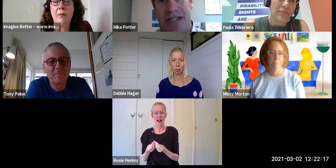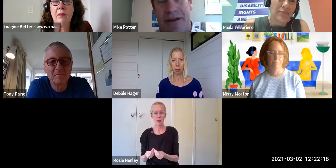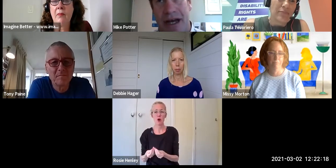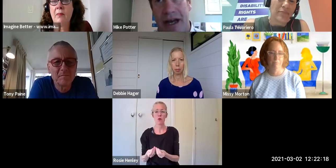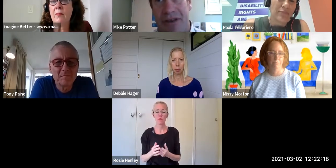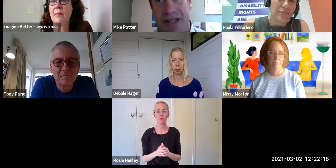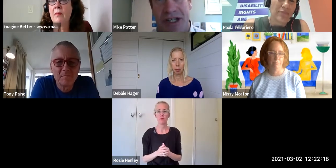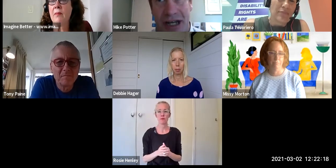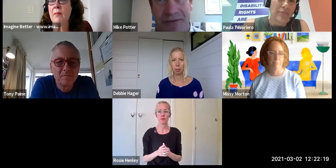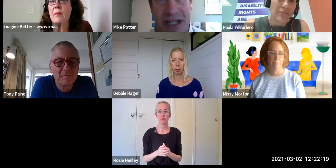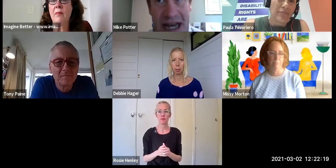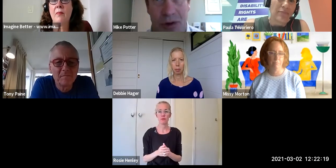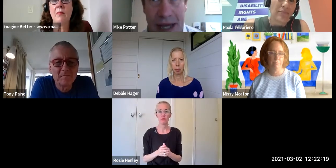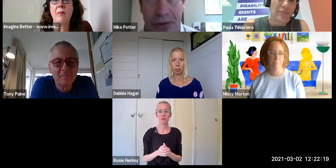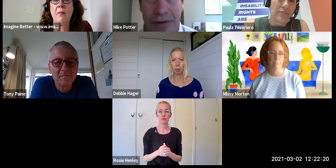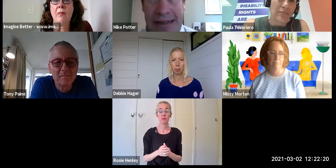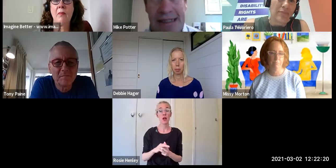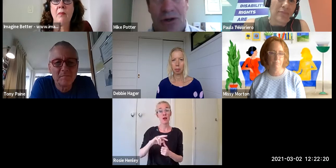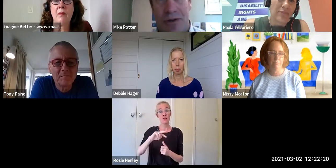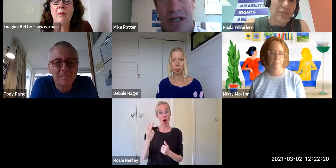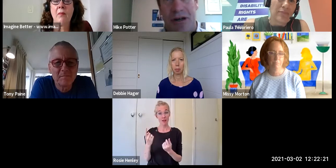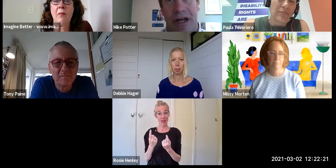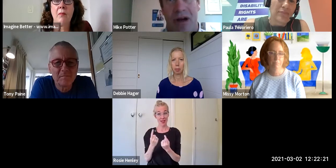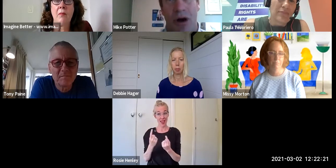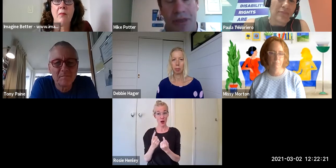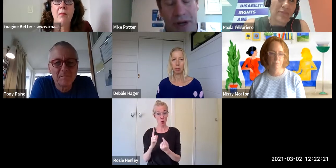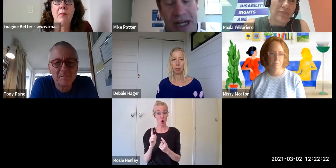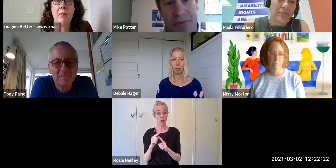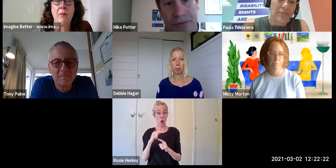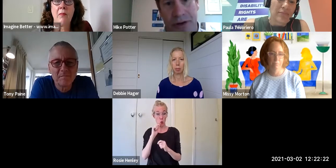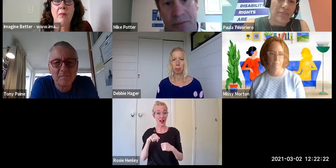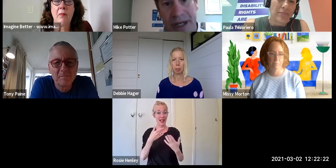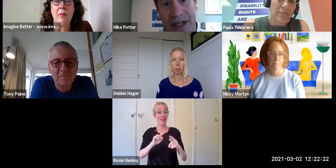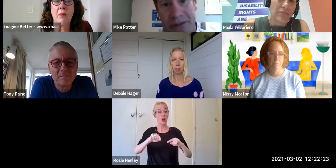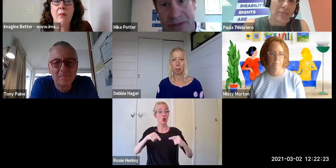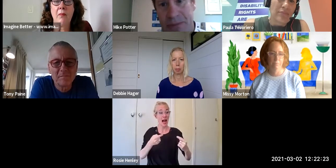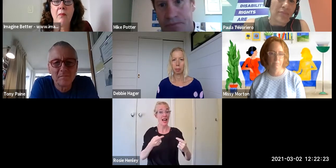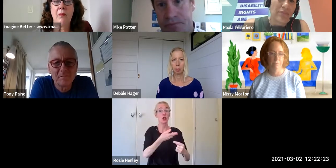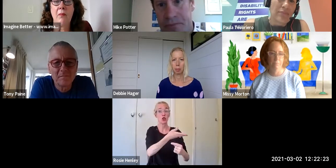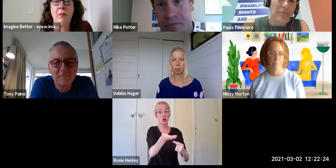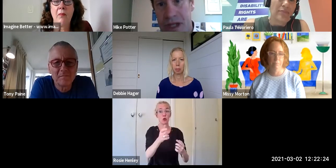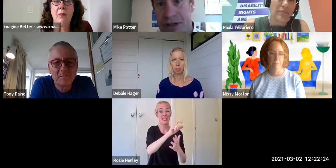this is a challenge for disabled people also, I think we need to move on from being victims so much.